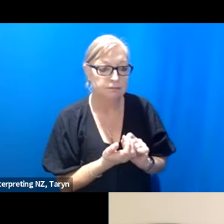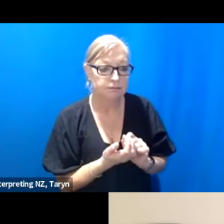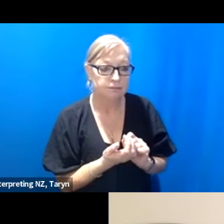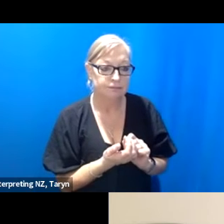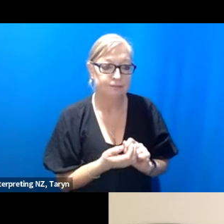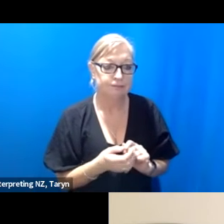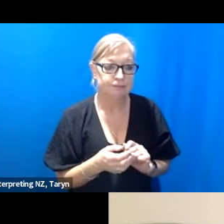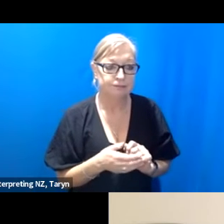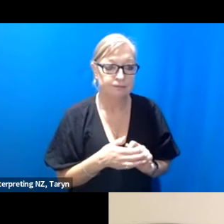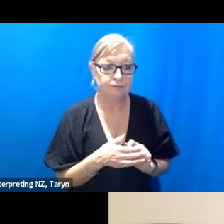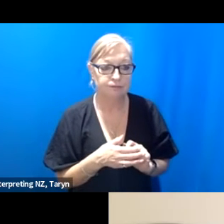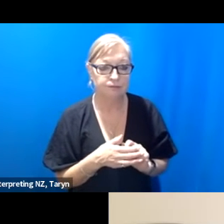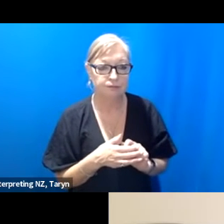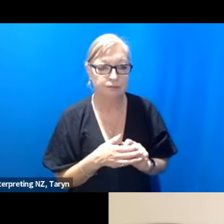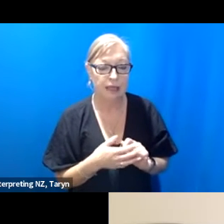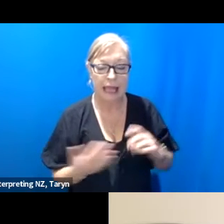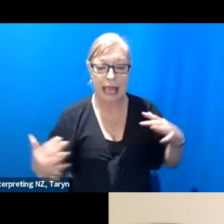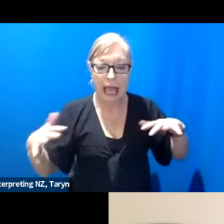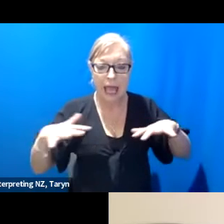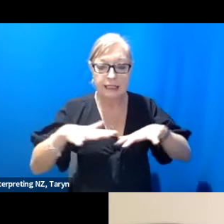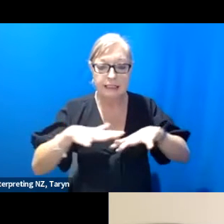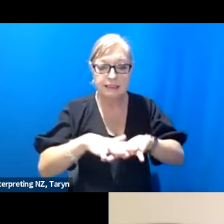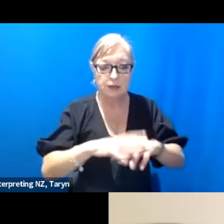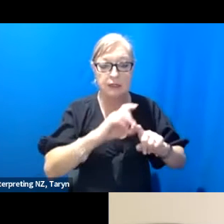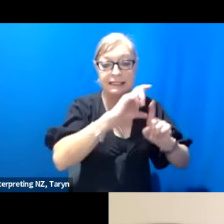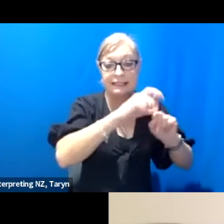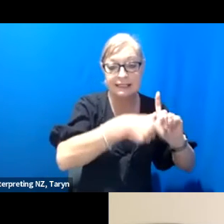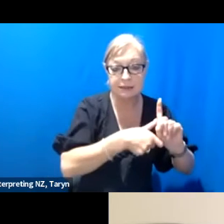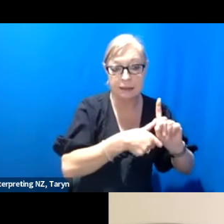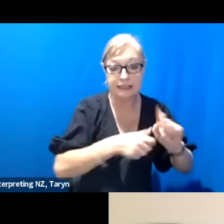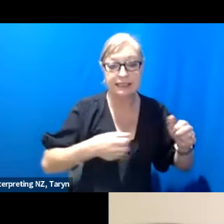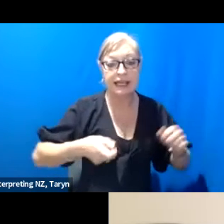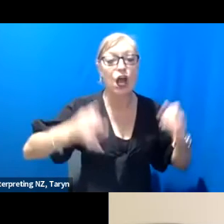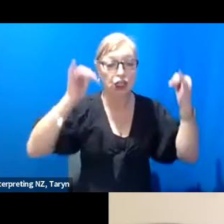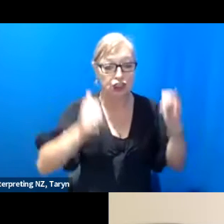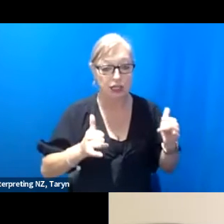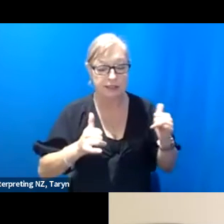the sort of intersection between Disability Justice and Climate Justice or climate crisis,